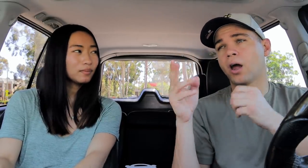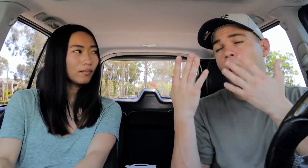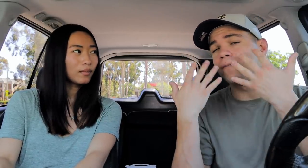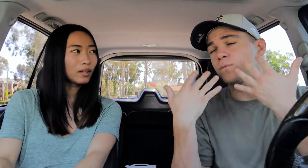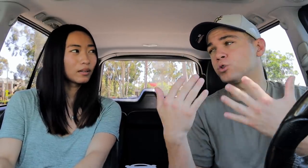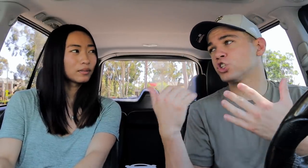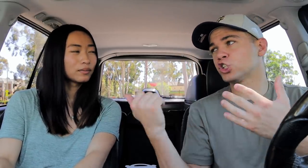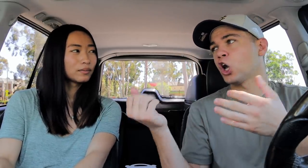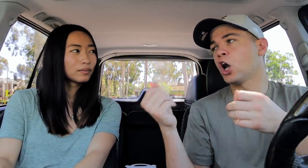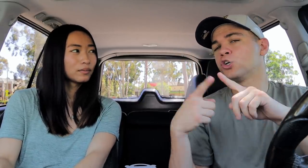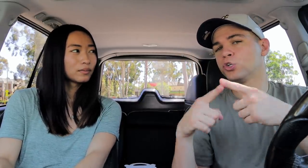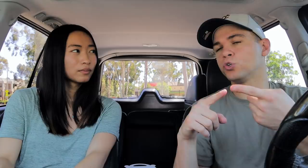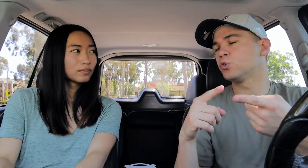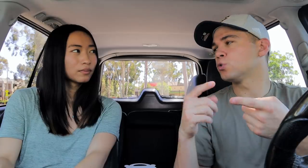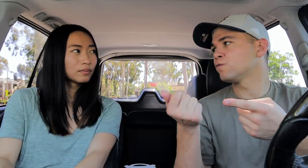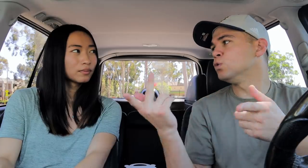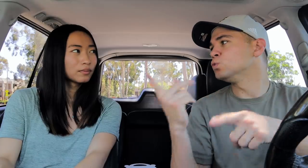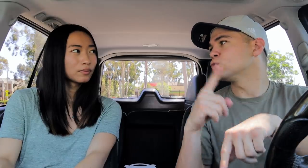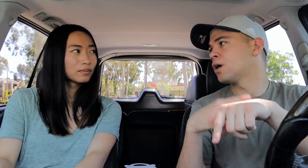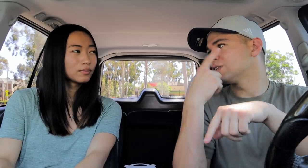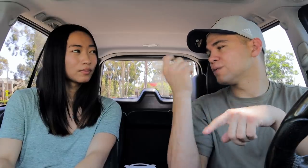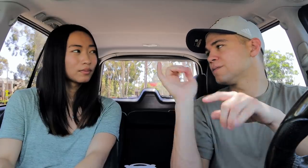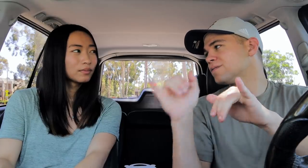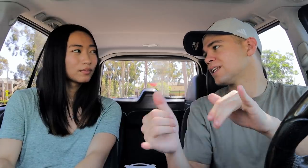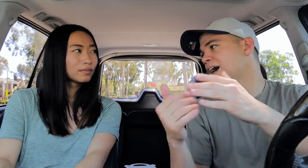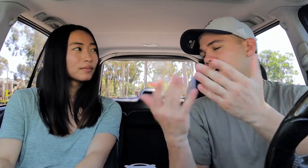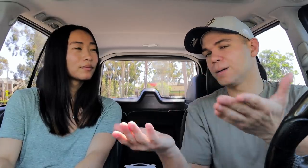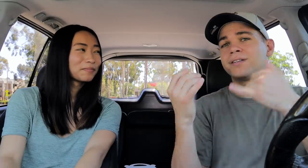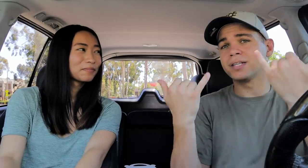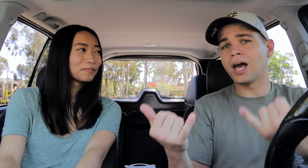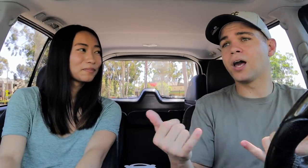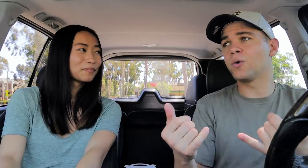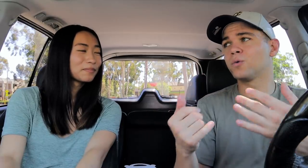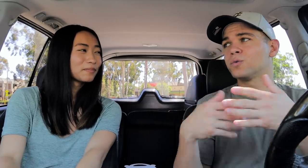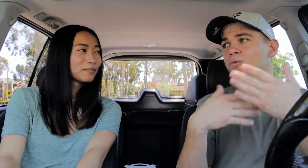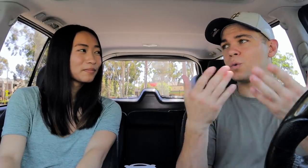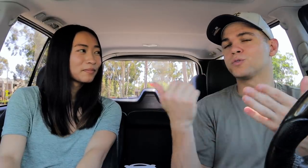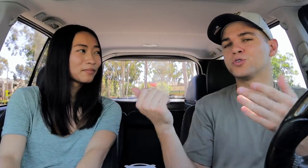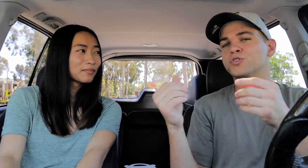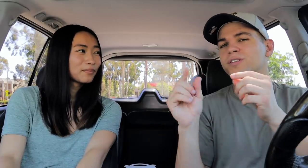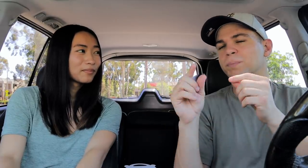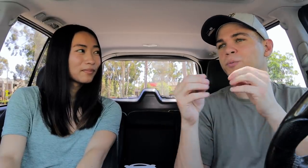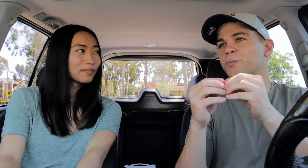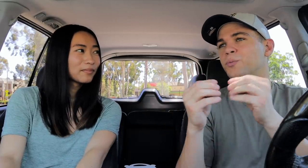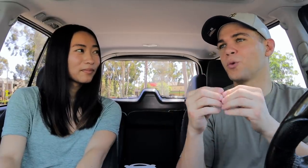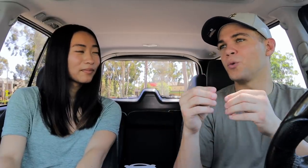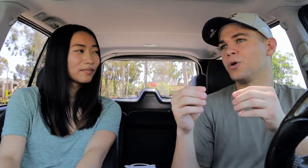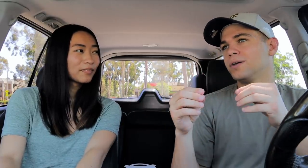unfortunately, she got hurt a few times because of that. Now, she's a little bit more,